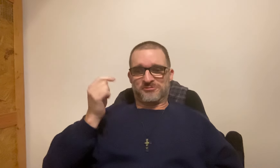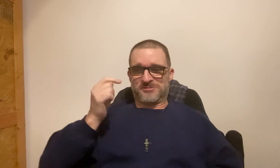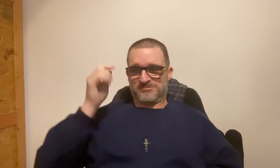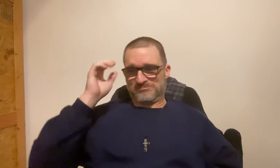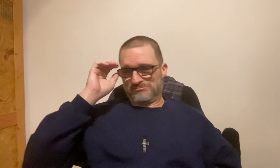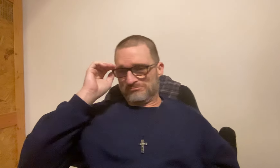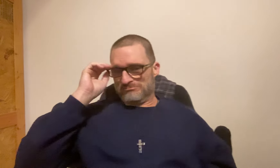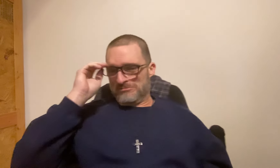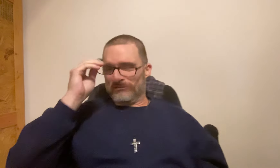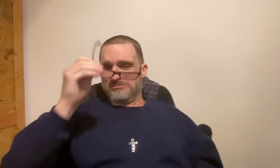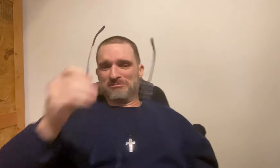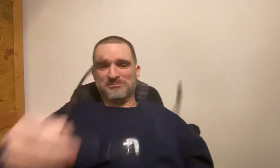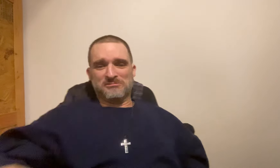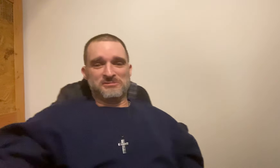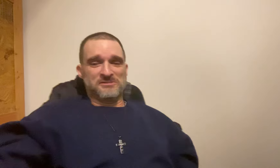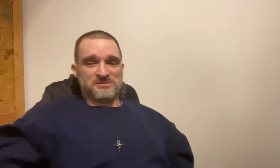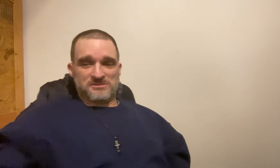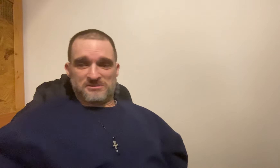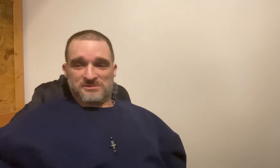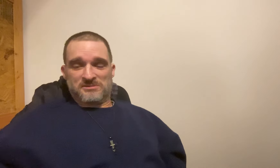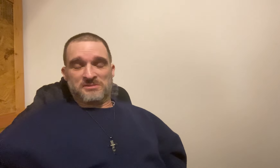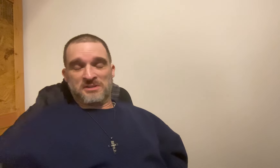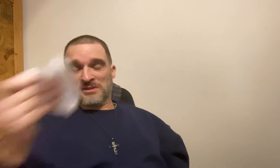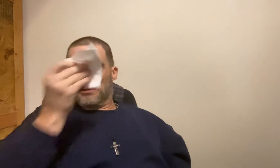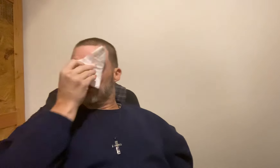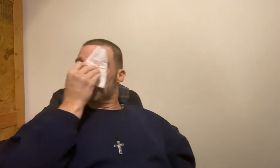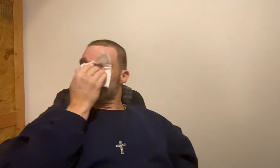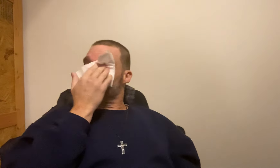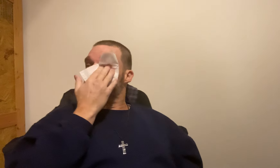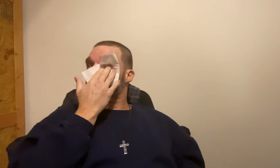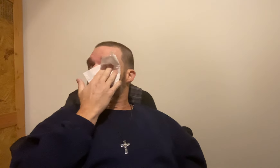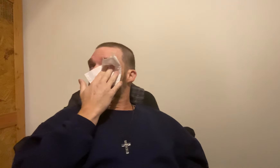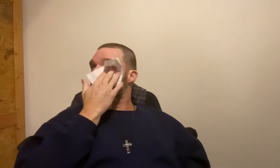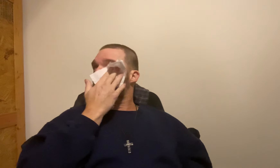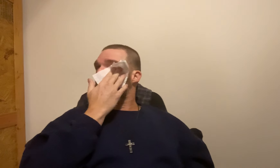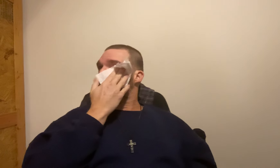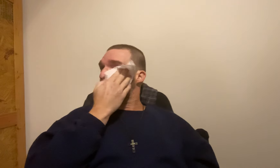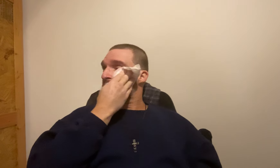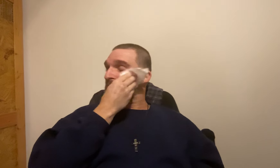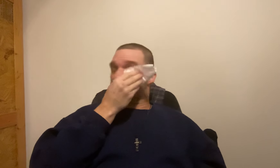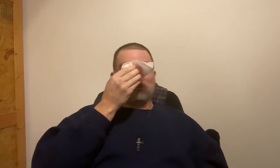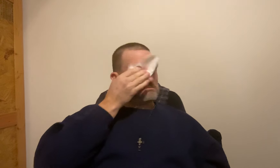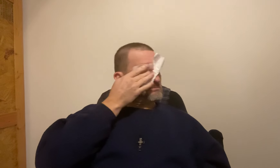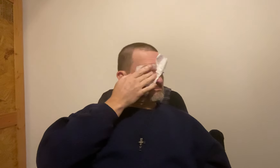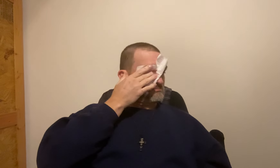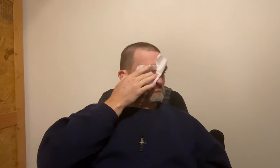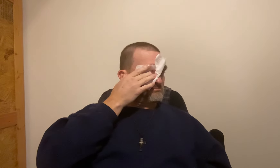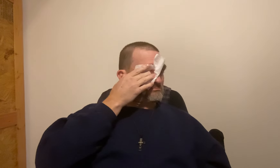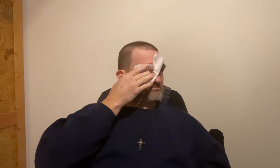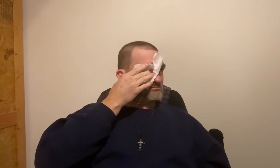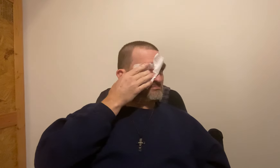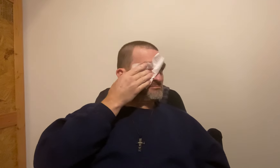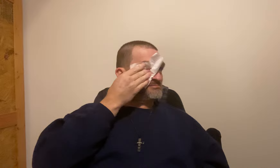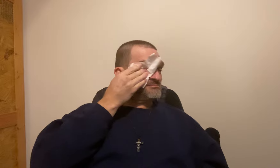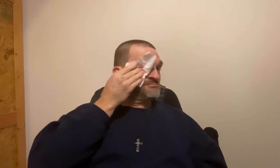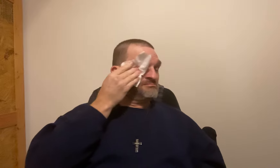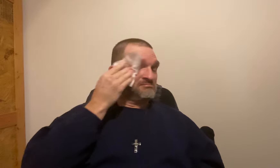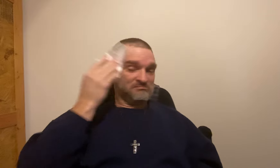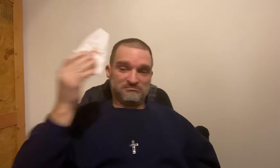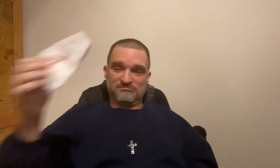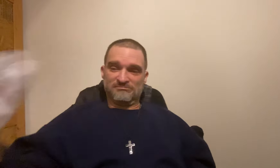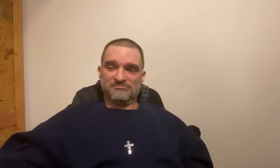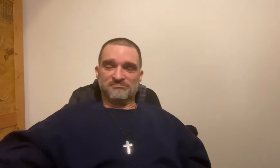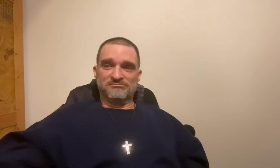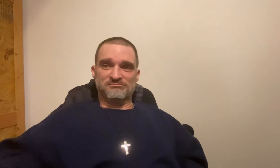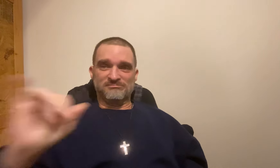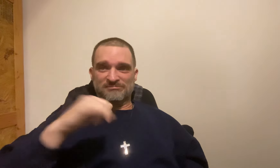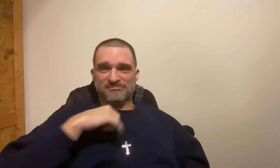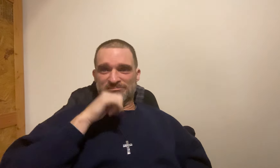my testimony.